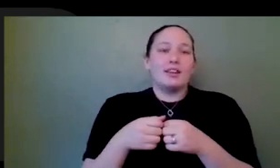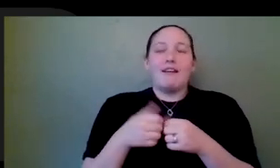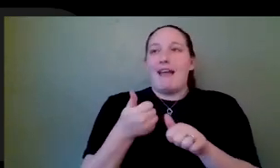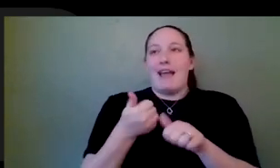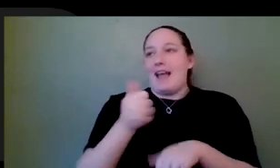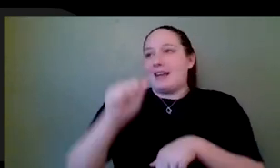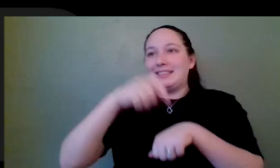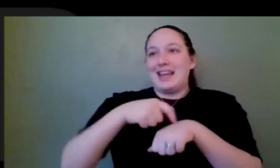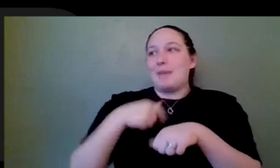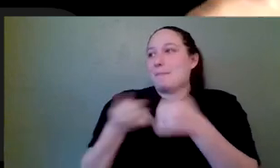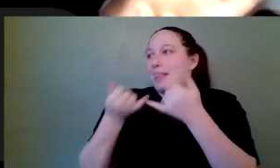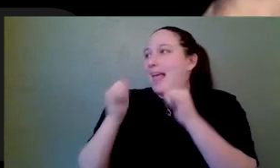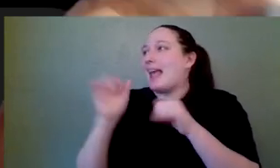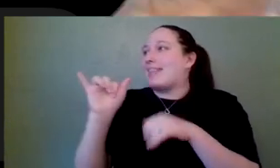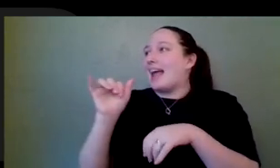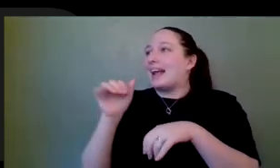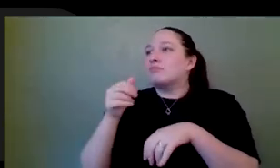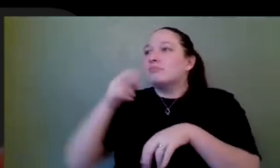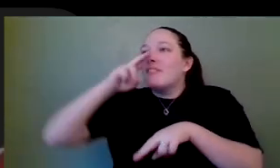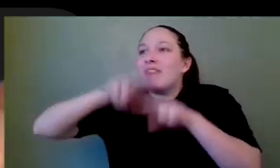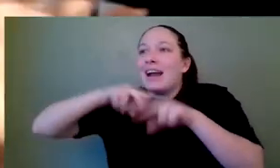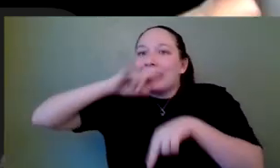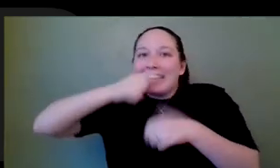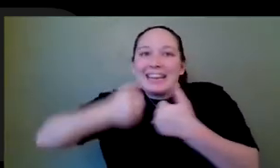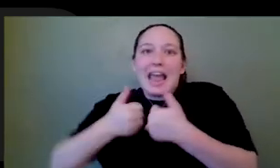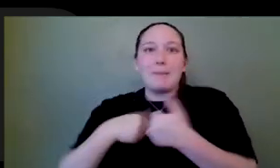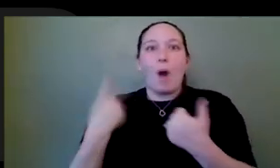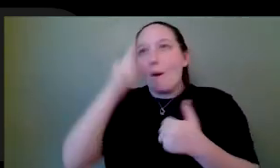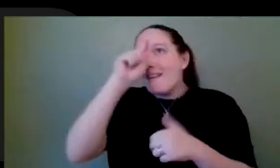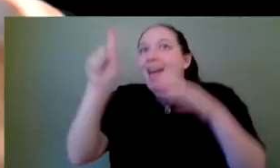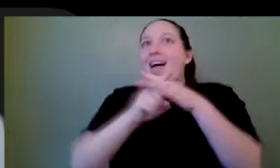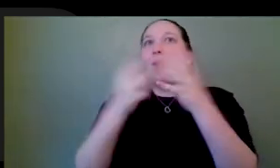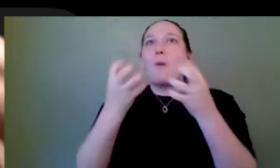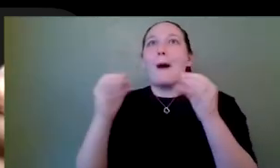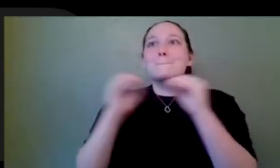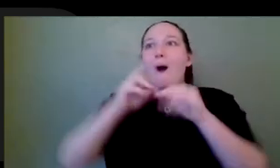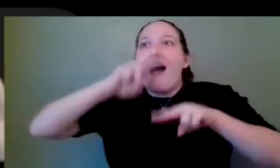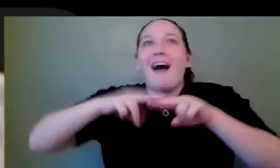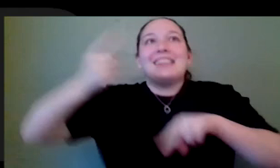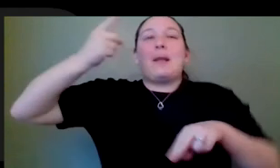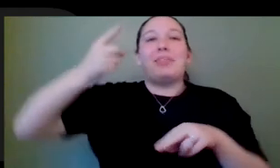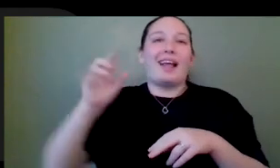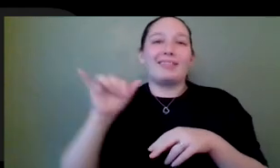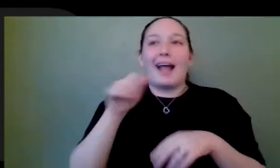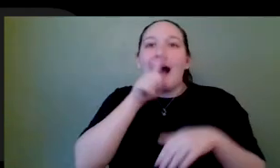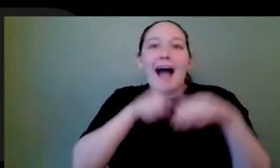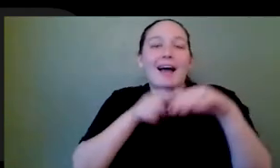hide. You'll see, I'm the guy was like, Oh, but let's turn out all the lights and make it even more scarier. Like, I was always doing the little things, the tweet games that we were already